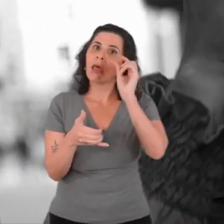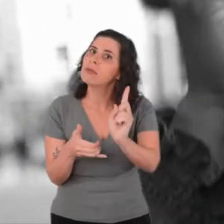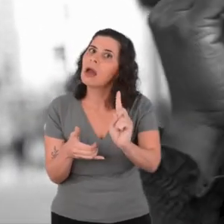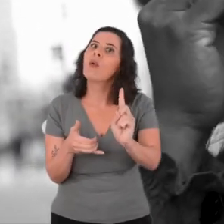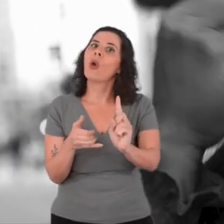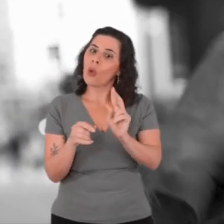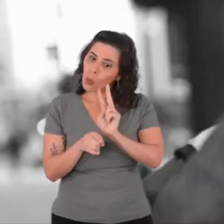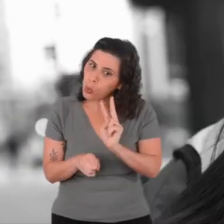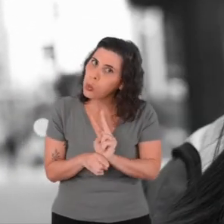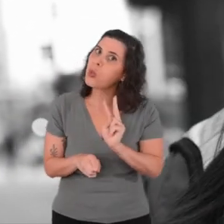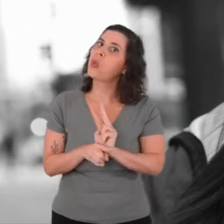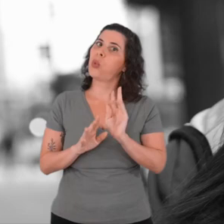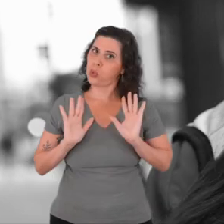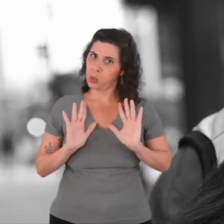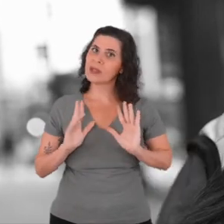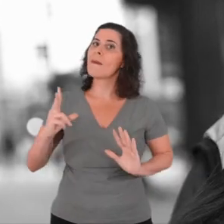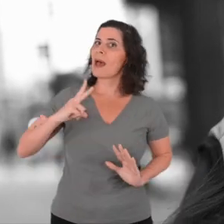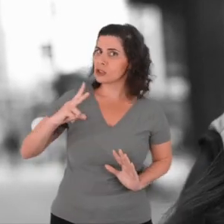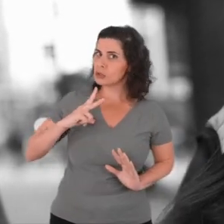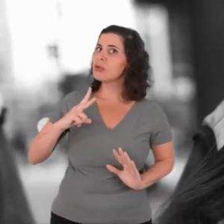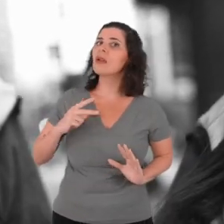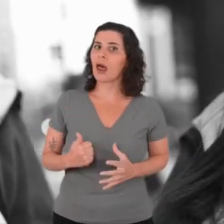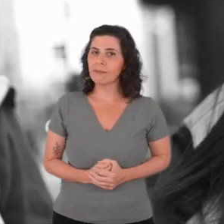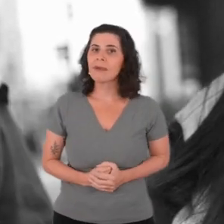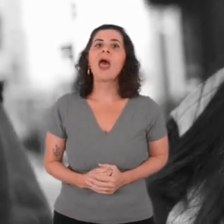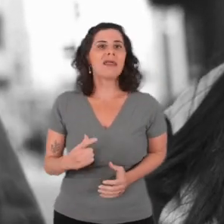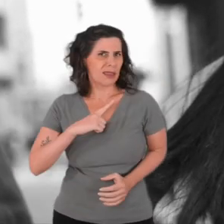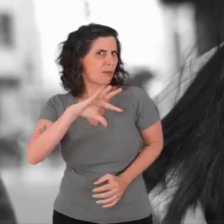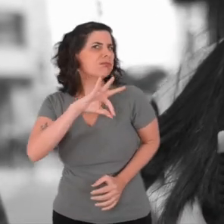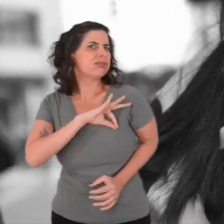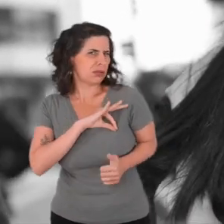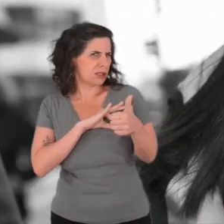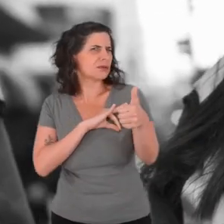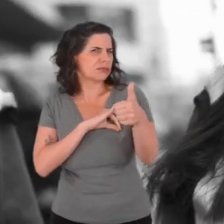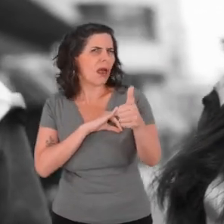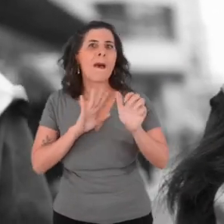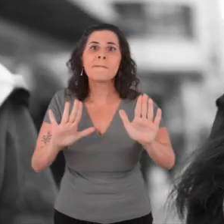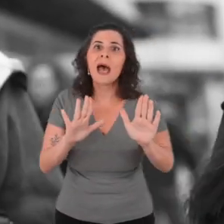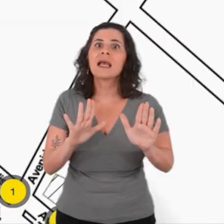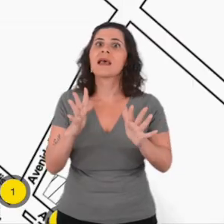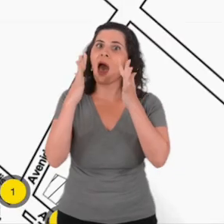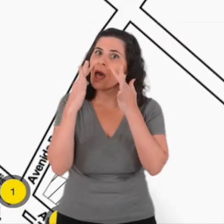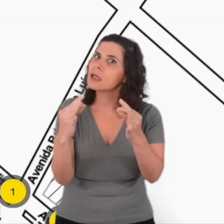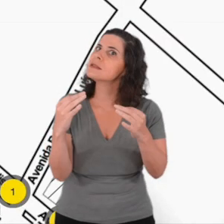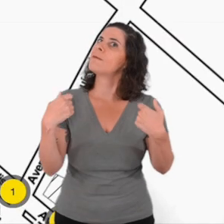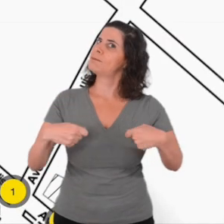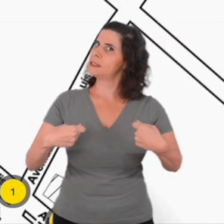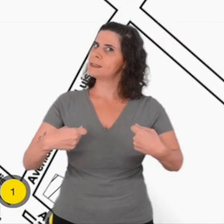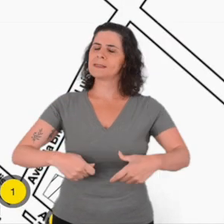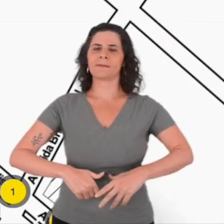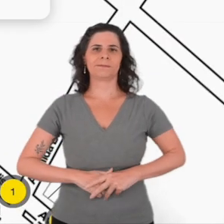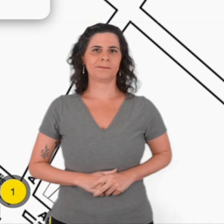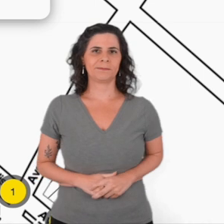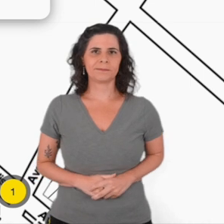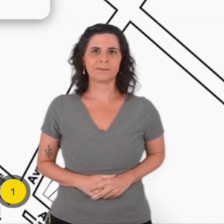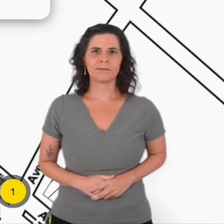There is have police, here it is very ostensive, But you need to be careful, OK? [Post by Maria Isabel Abrantes]